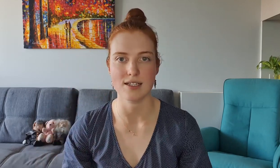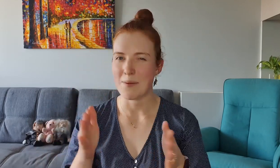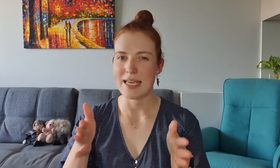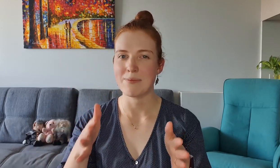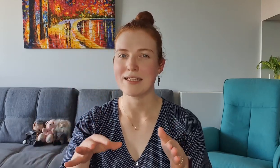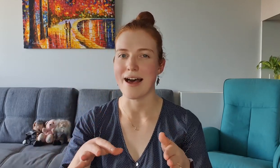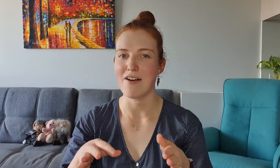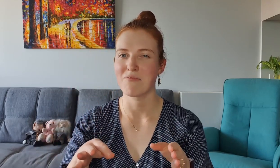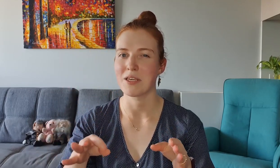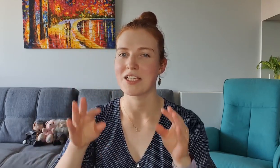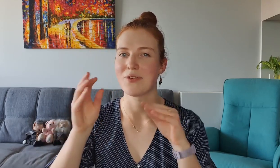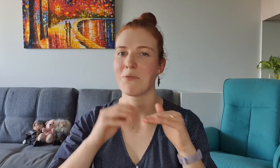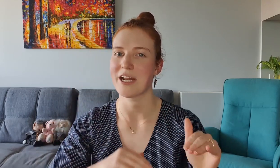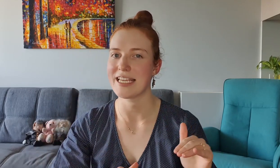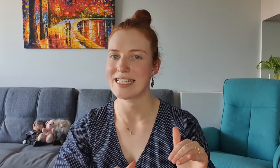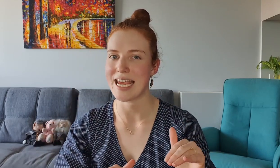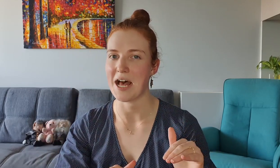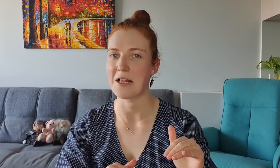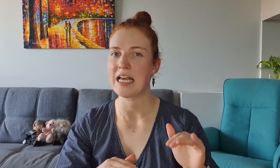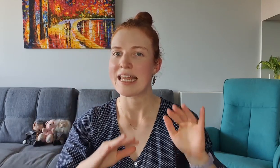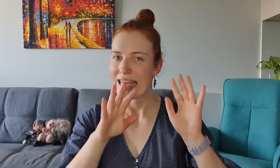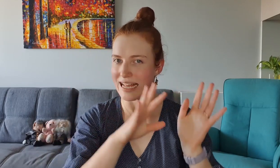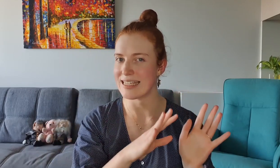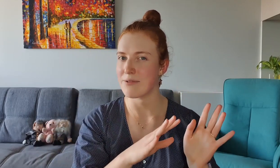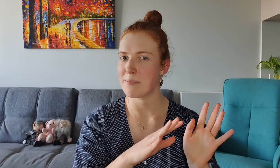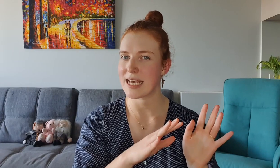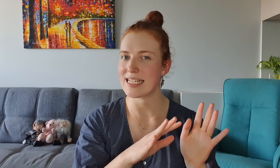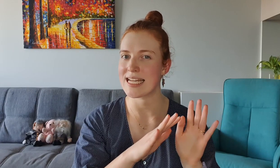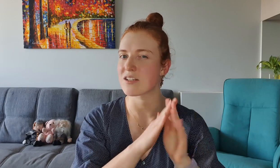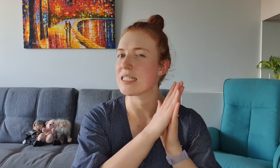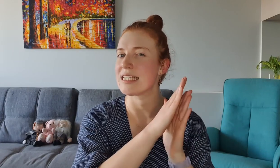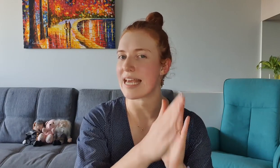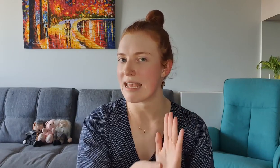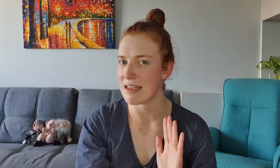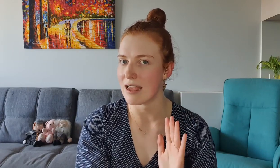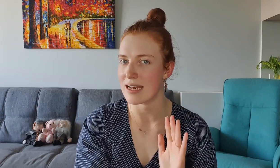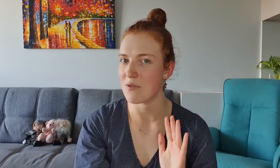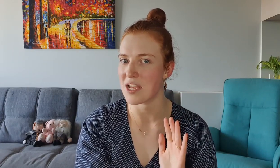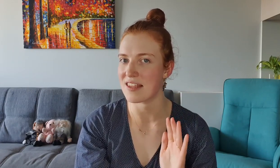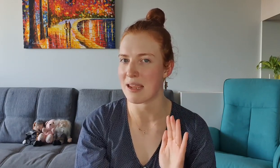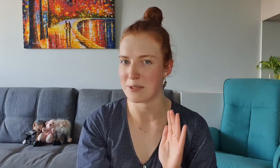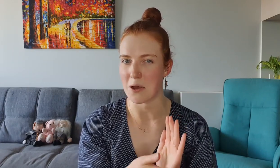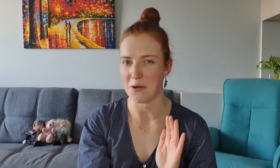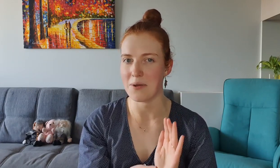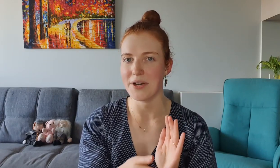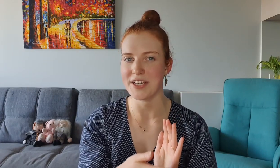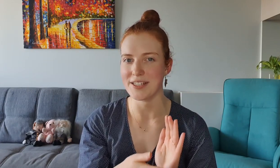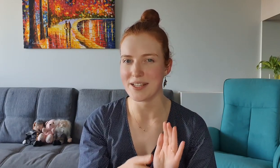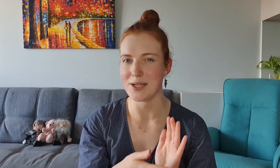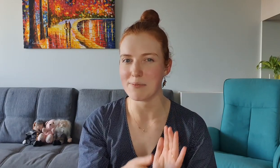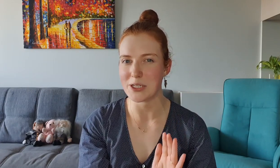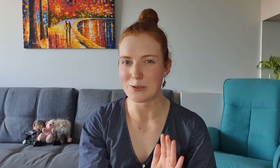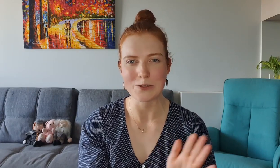And it makes me laugh because, from what I can tell the Etsy website doesn't actually say anywhere that he was on America's Next Top Model